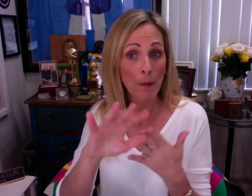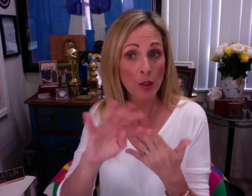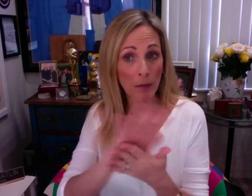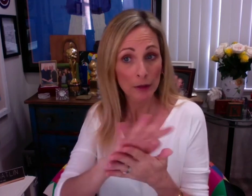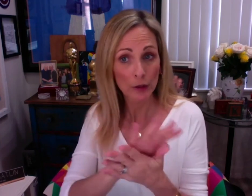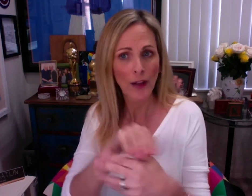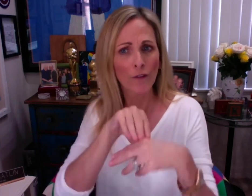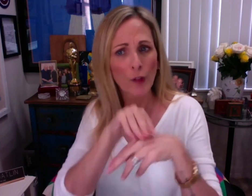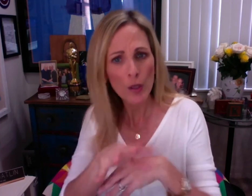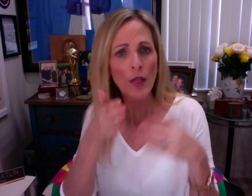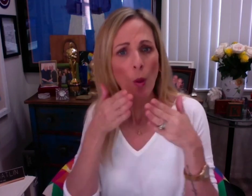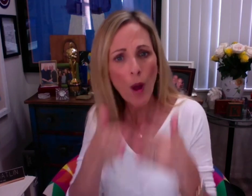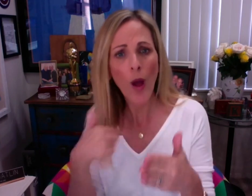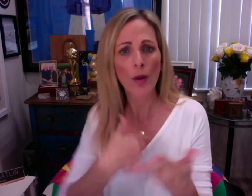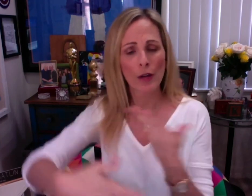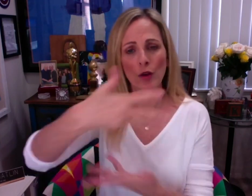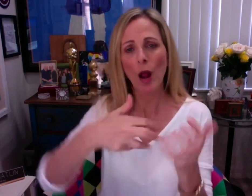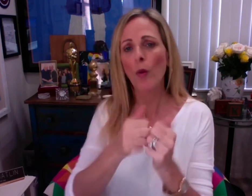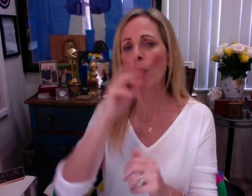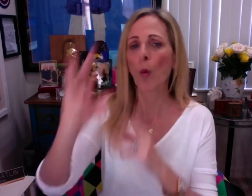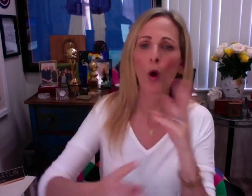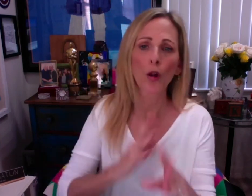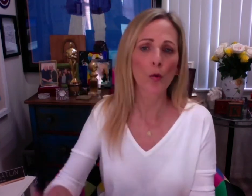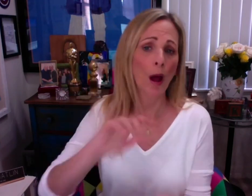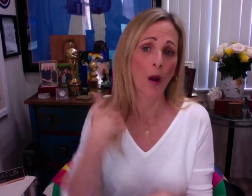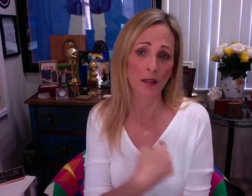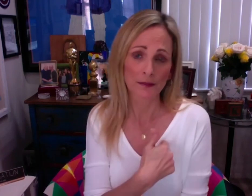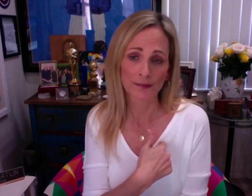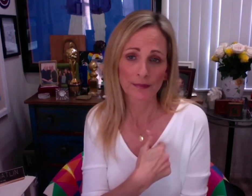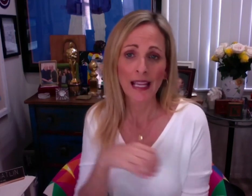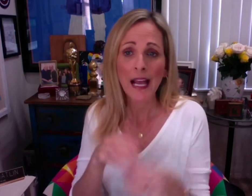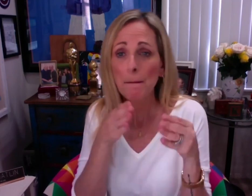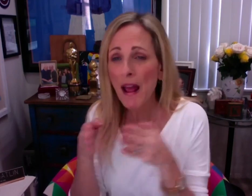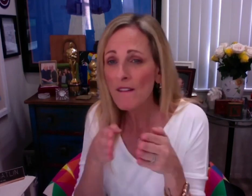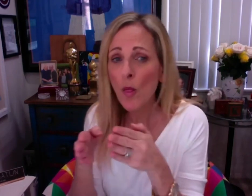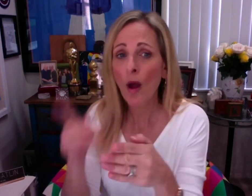What we see in motion pictures influences the way we interact with the world around us?